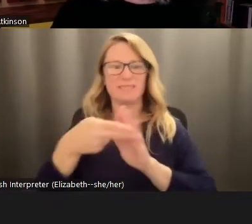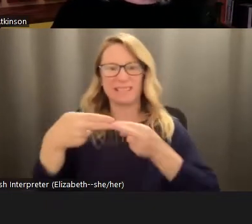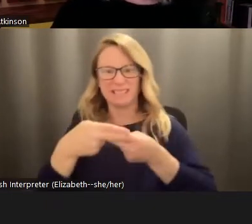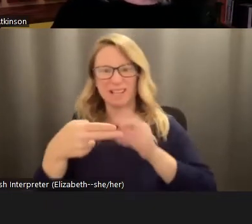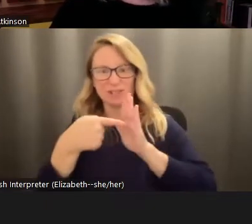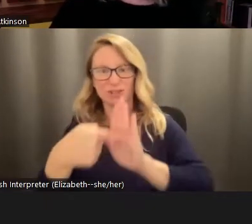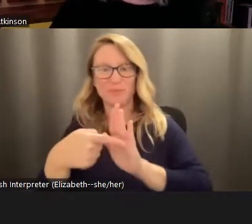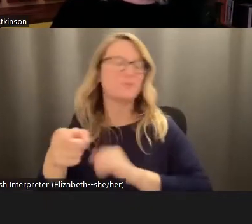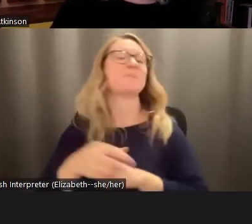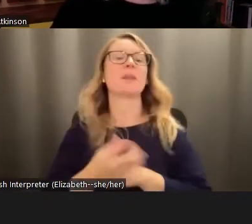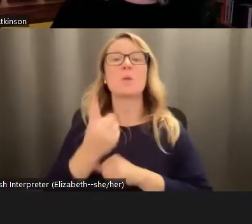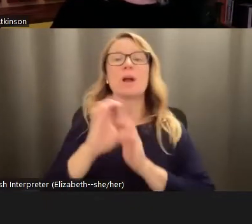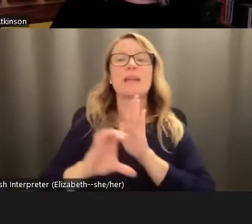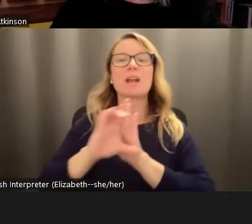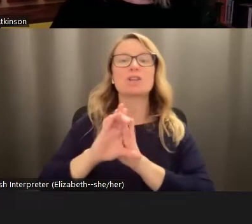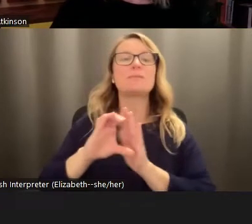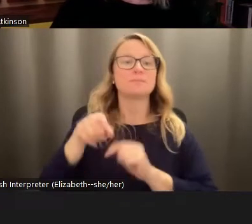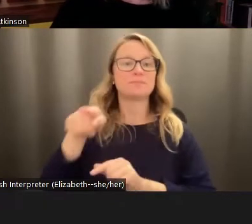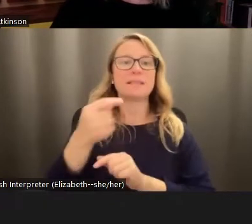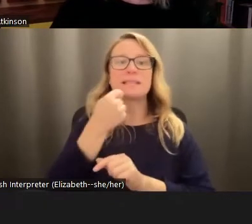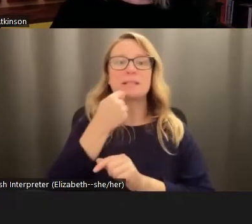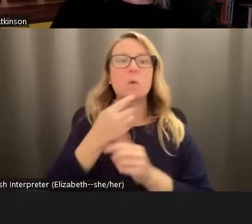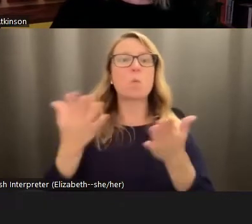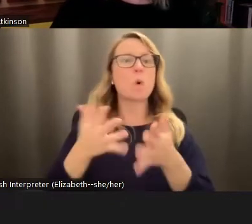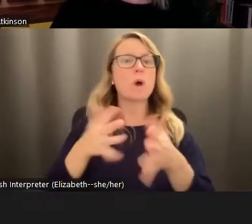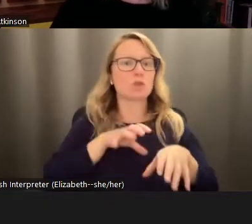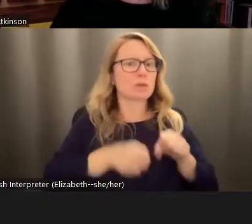a character in one division says, What is grief, if not love